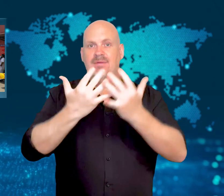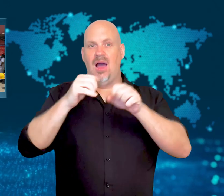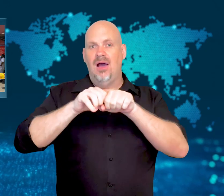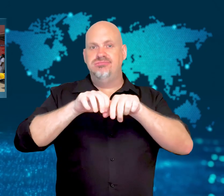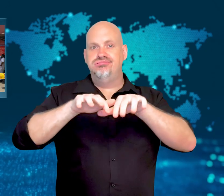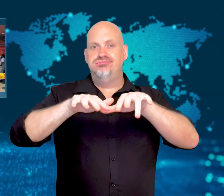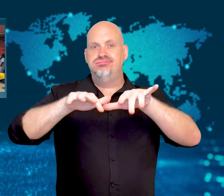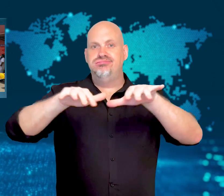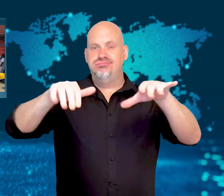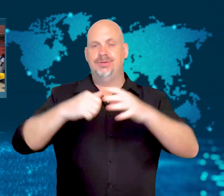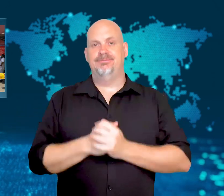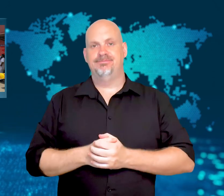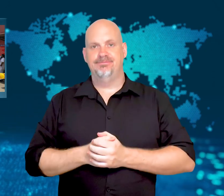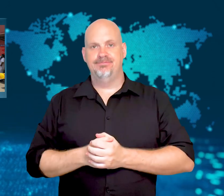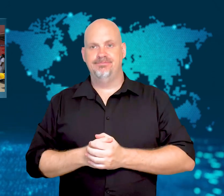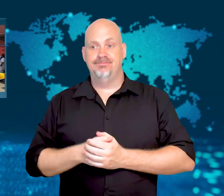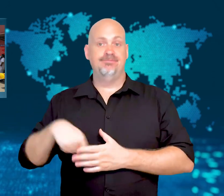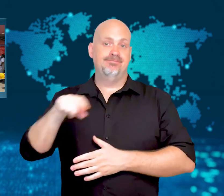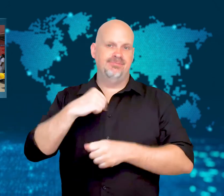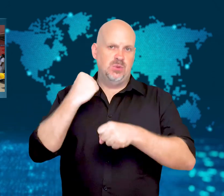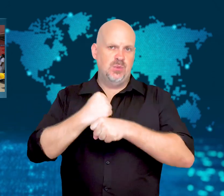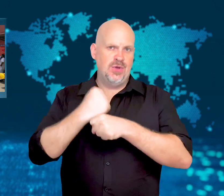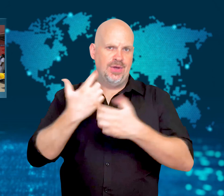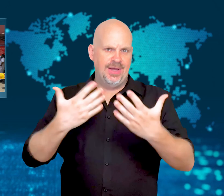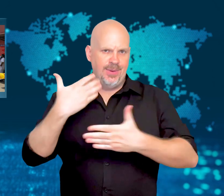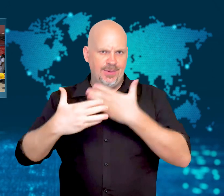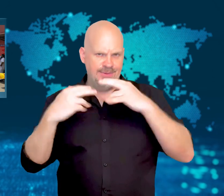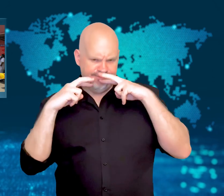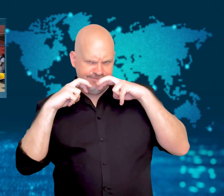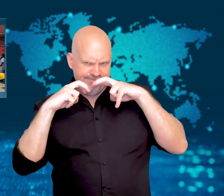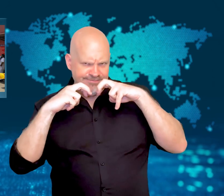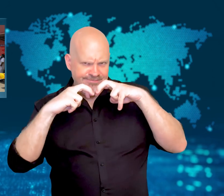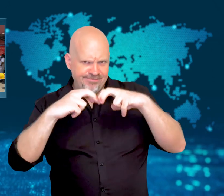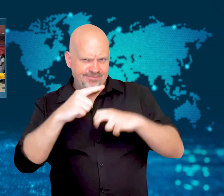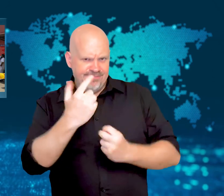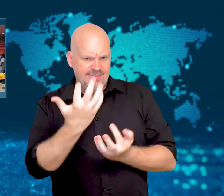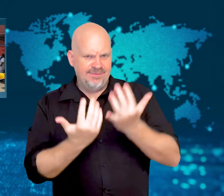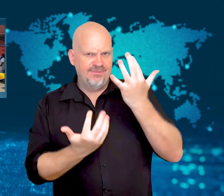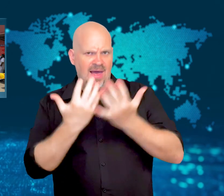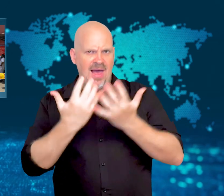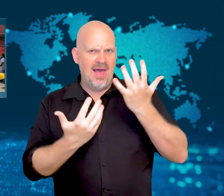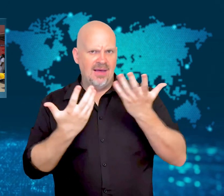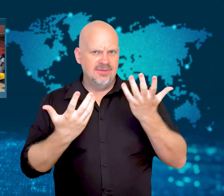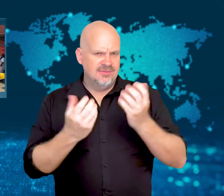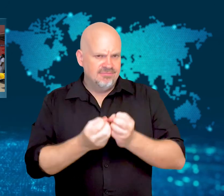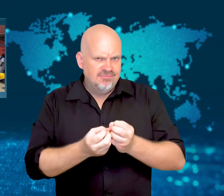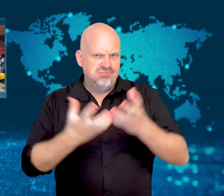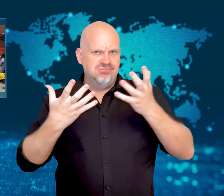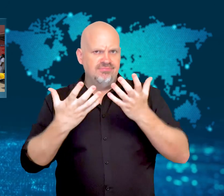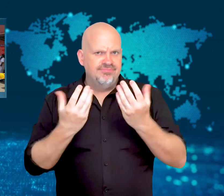hydrogen peroxide before spreading to other containers.